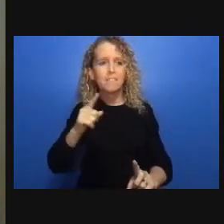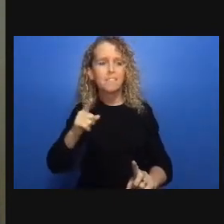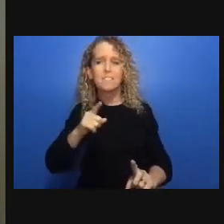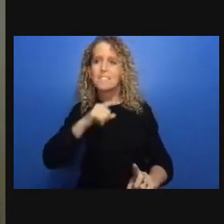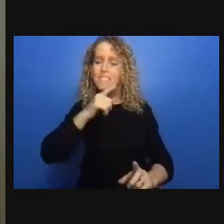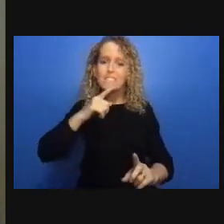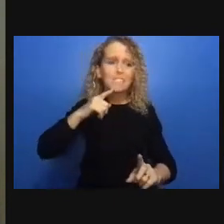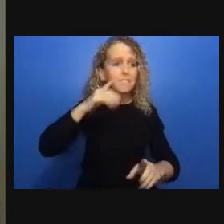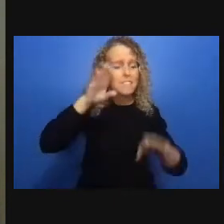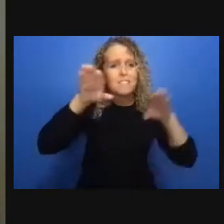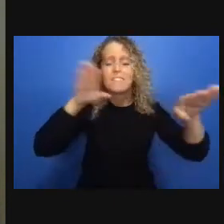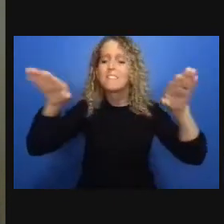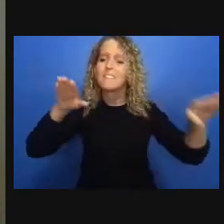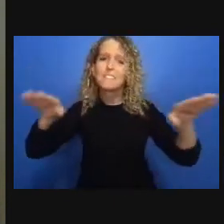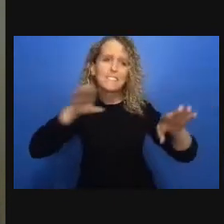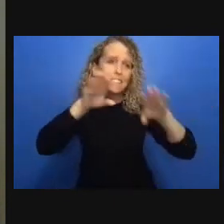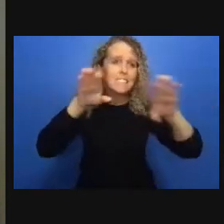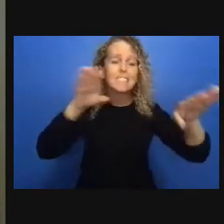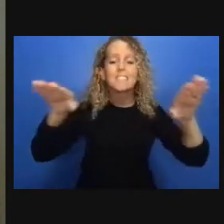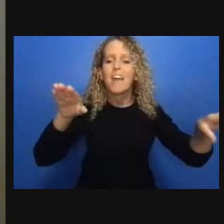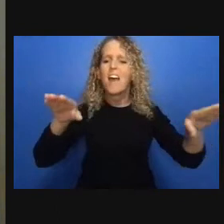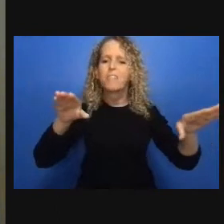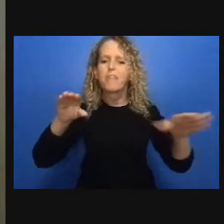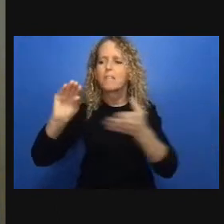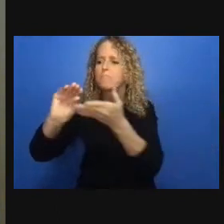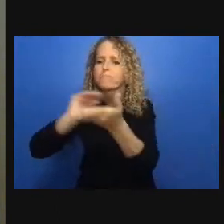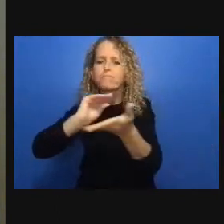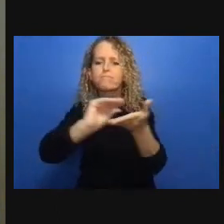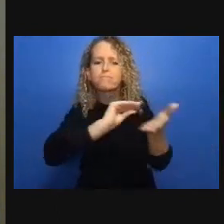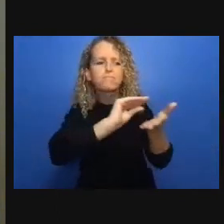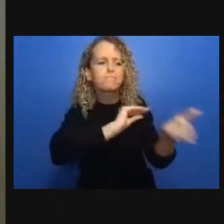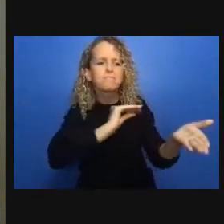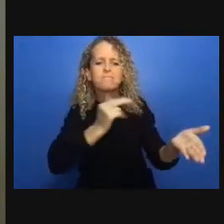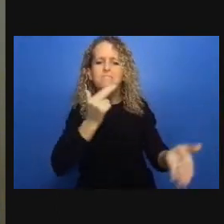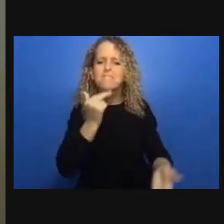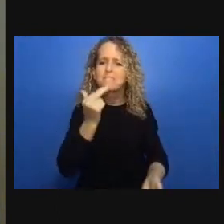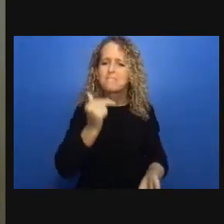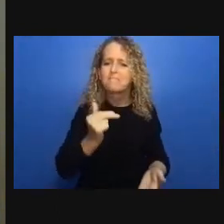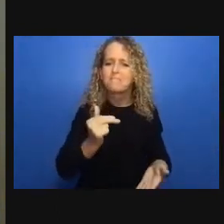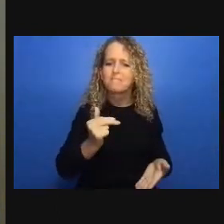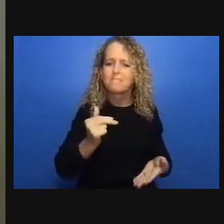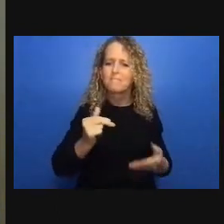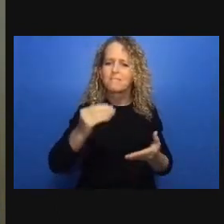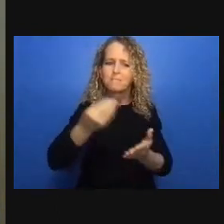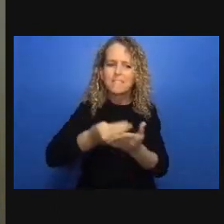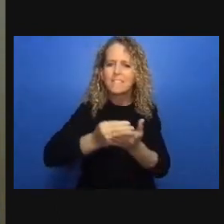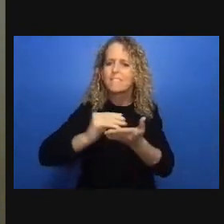feels like an infinite regress as you have to talk process and representation before you even get to